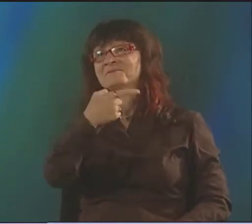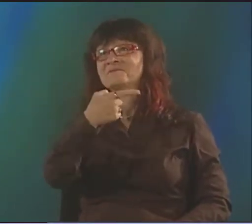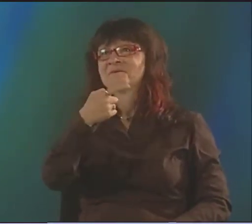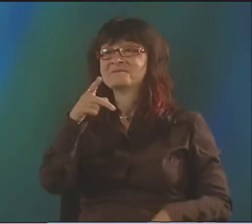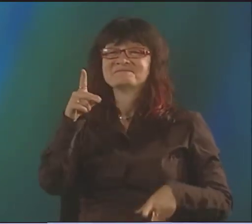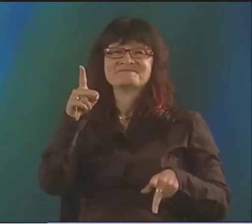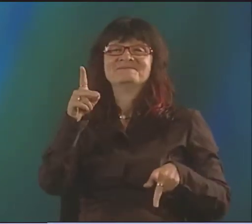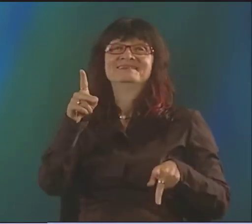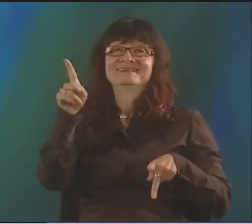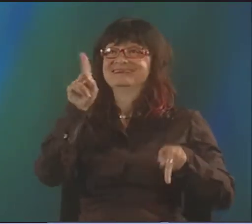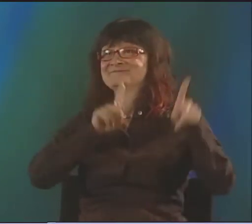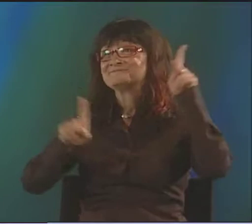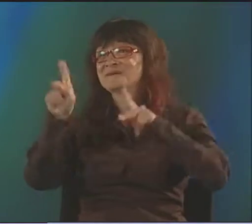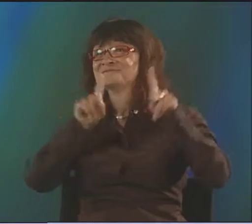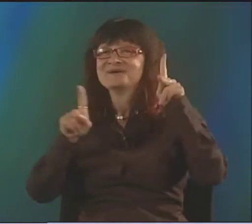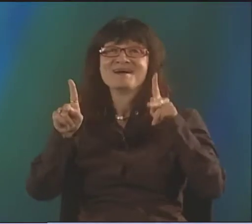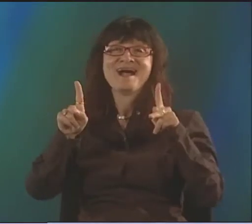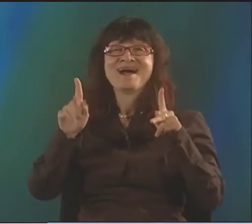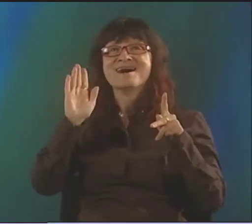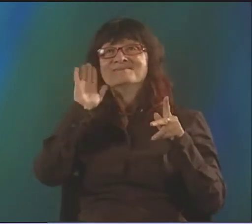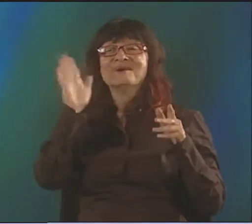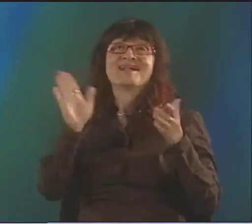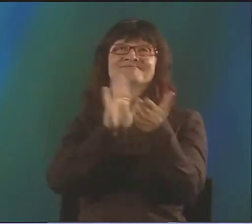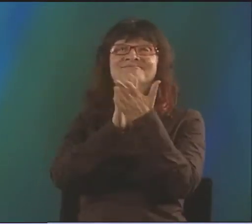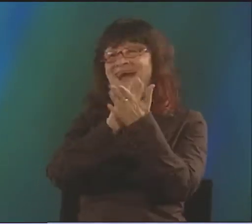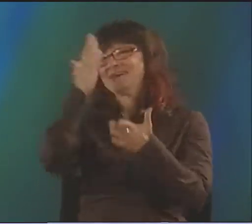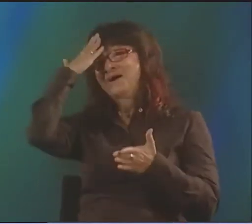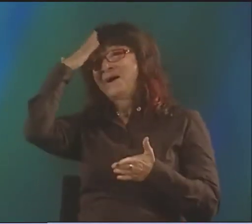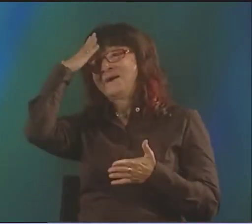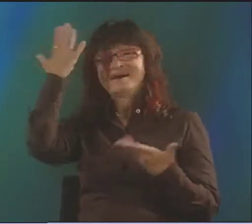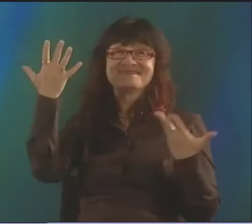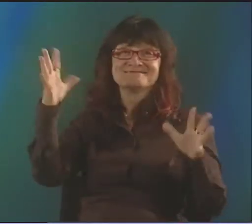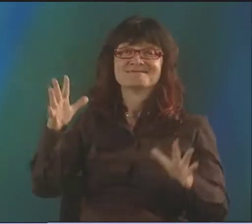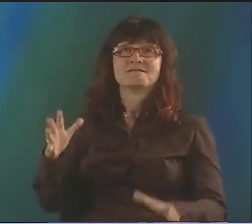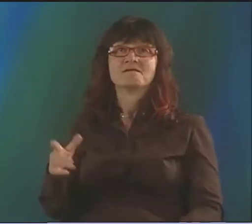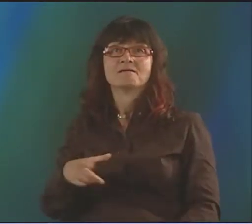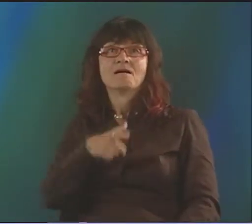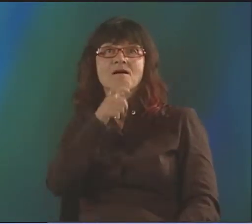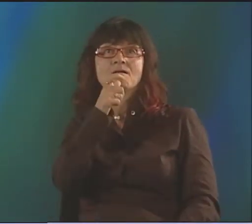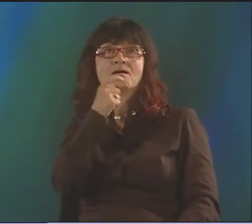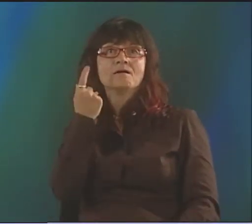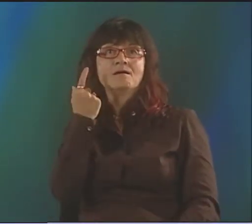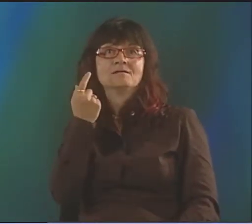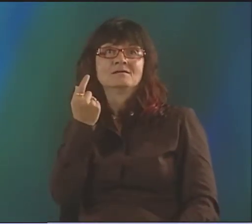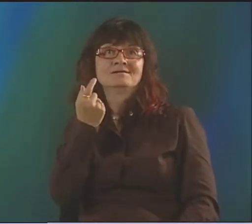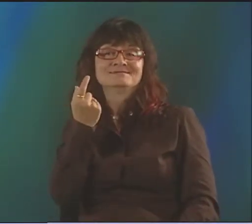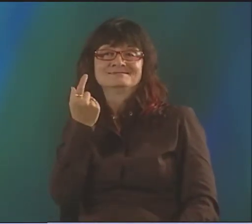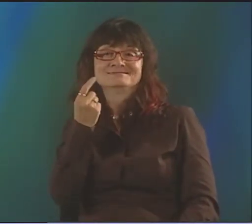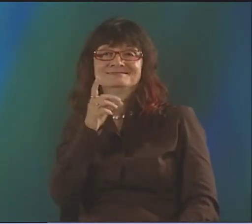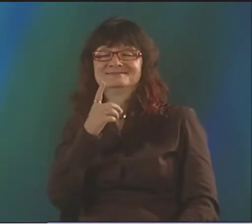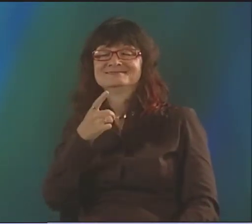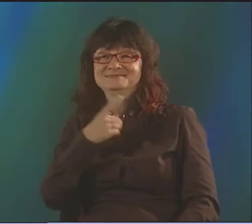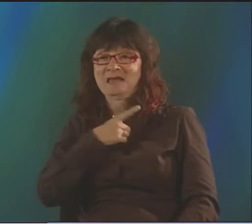I WAS LOOKING FOR MORE POETRY. PETER COOK HAD MOVED TO CHICAGO AND... THERE WERE A LOT OF PEOPLE I KNEW,